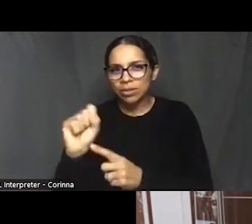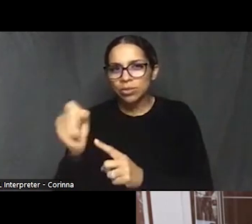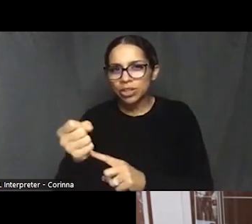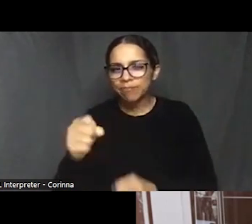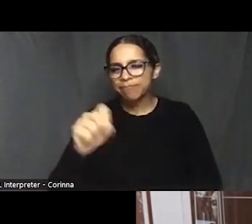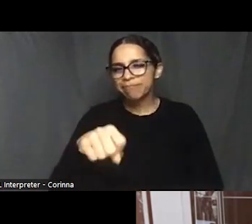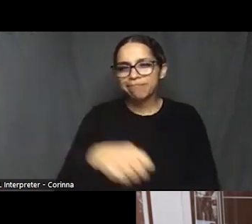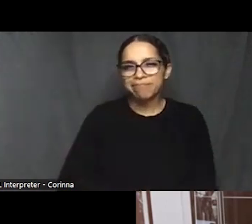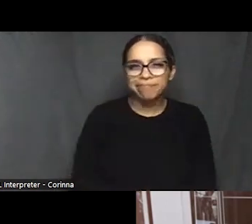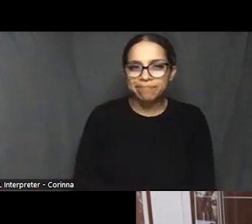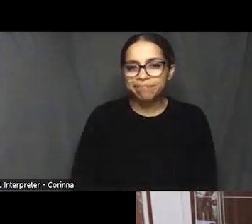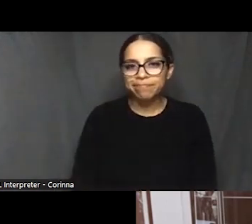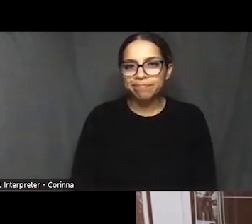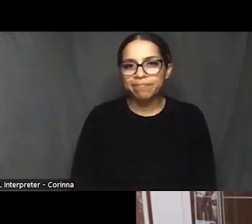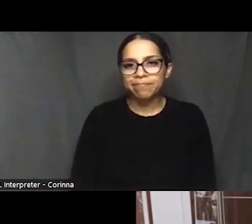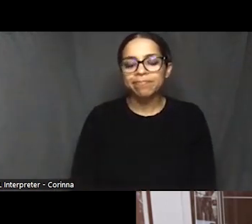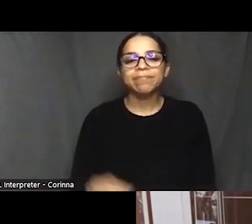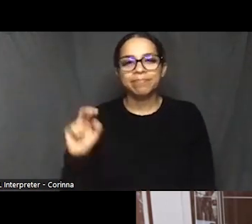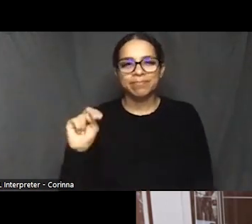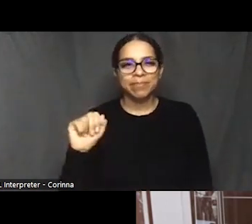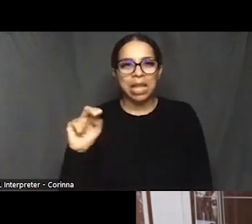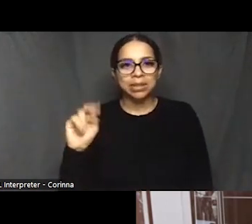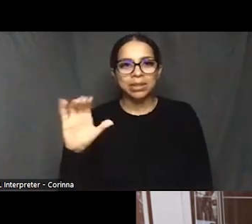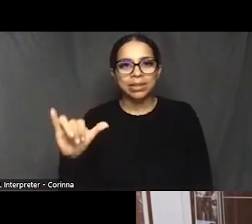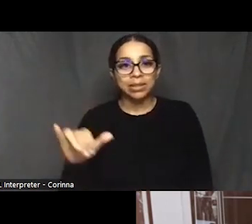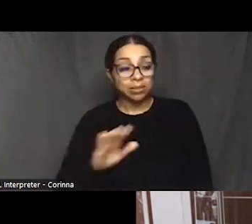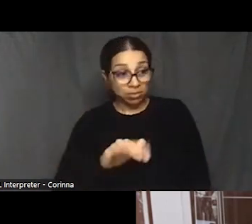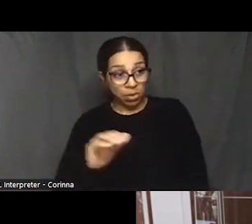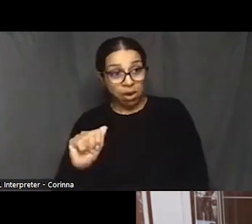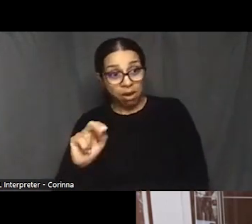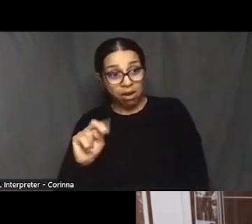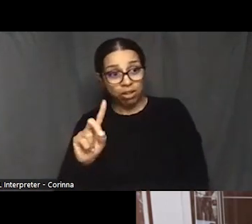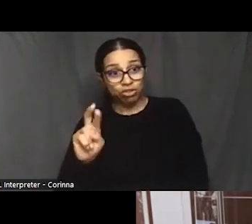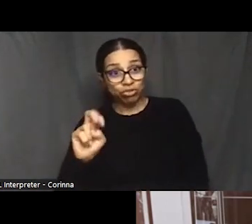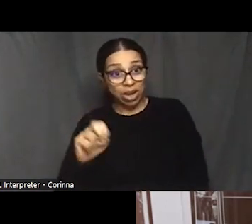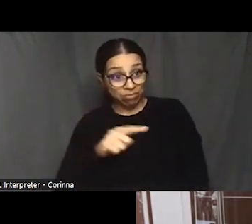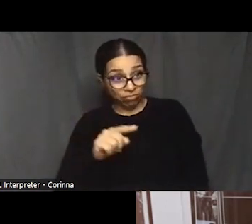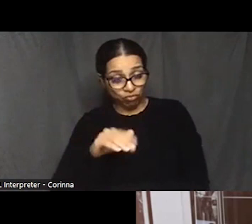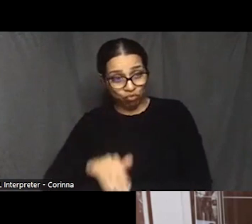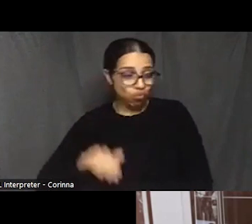Well and Andre, you grew up in Washington, D.C. so could you talk a little bit